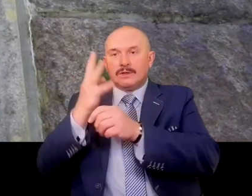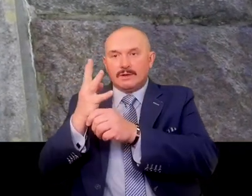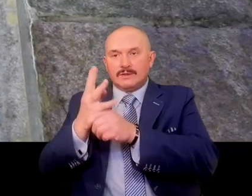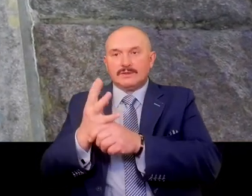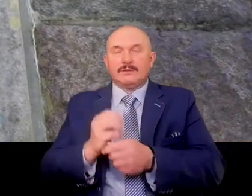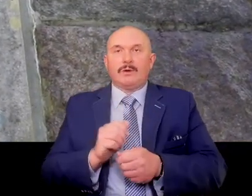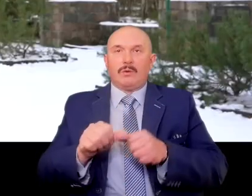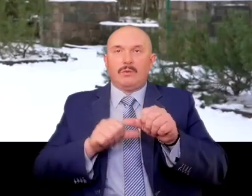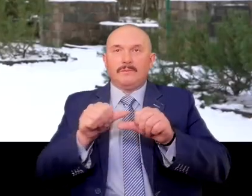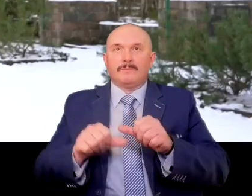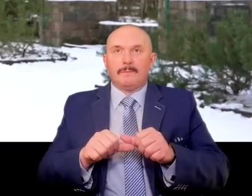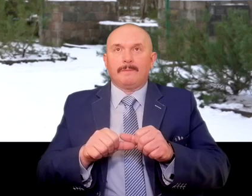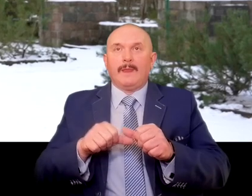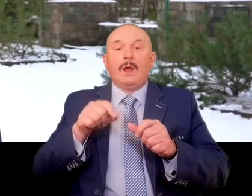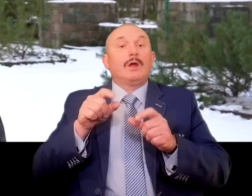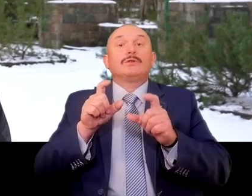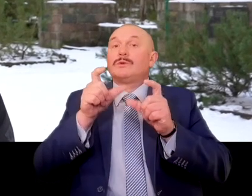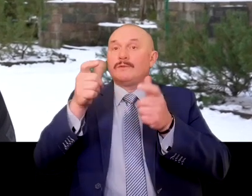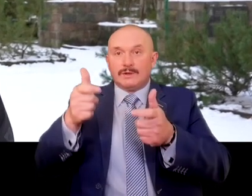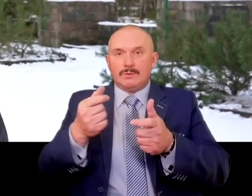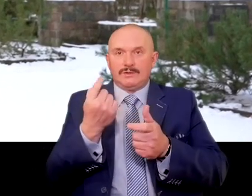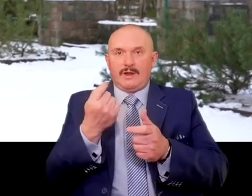I will tell you about what happened here in a moment.